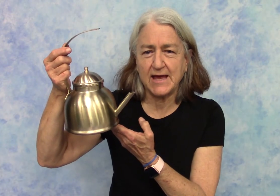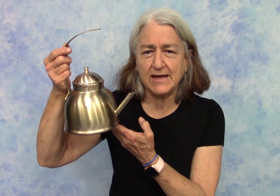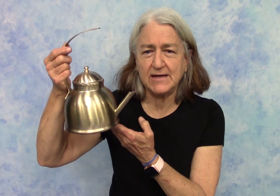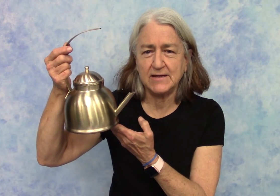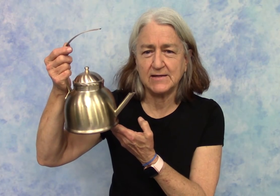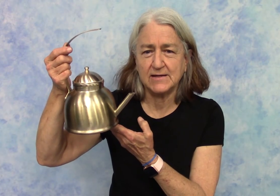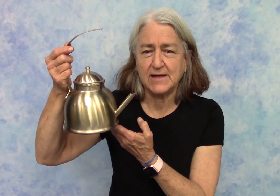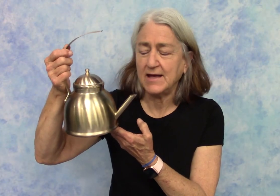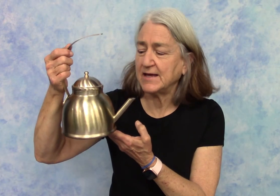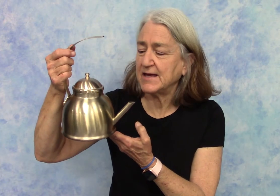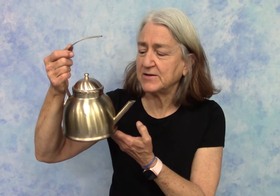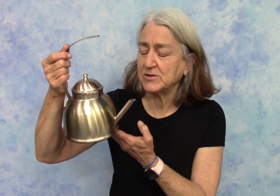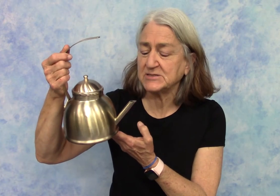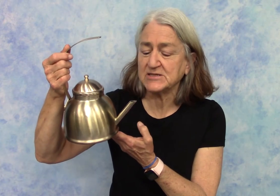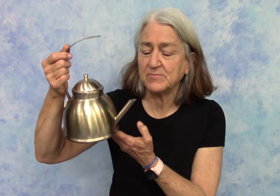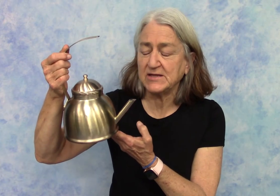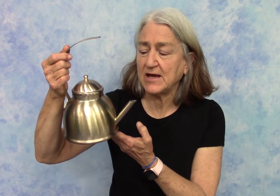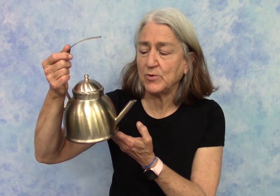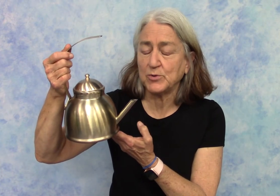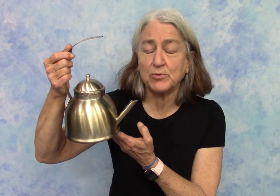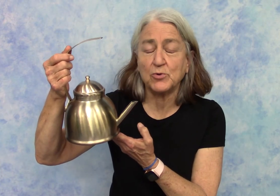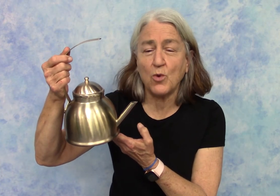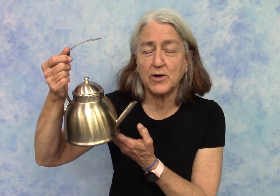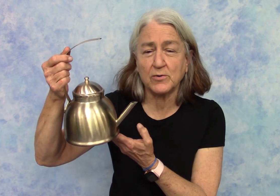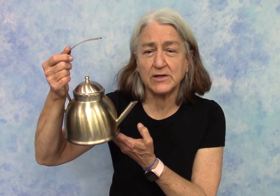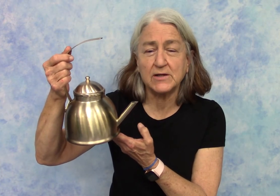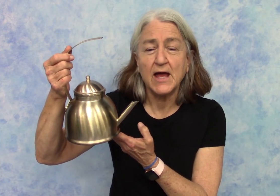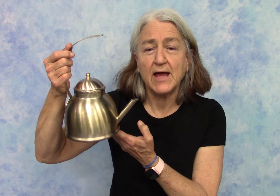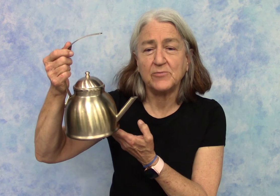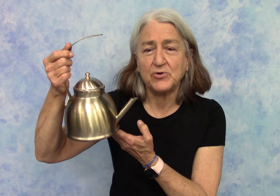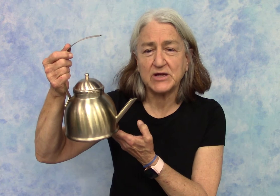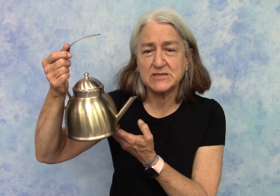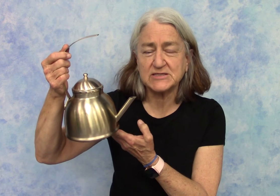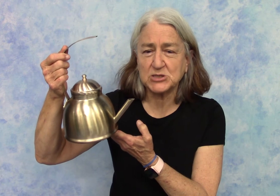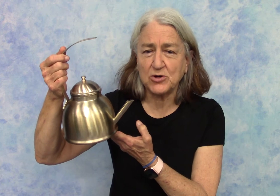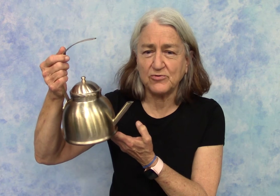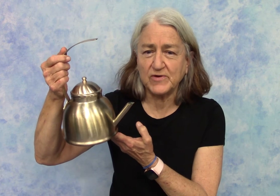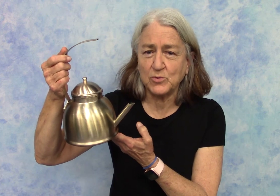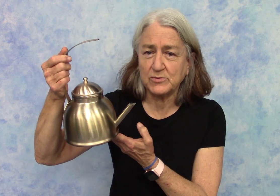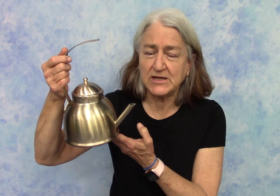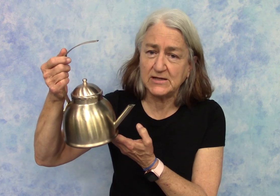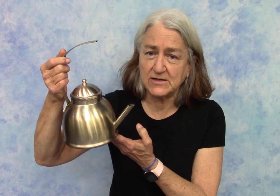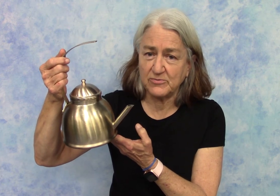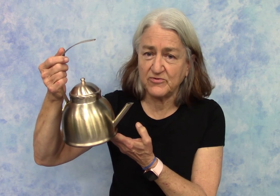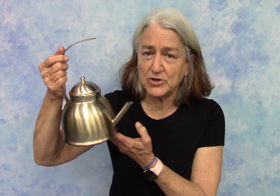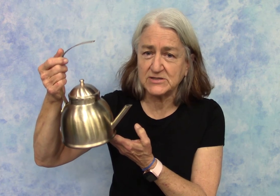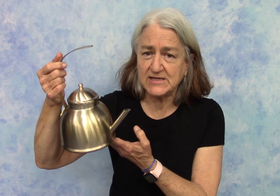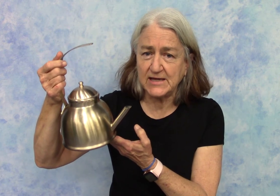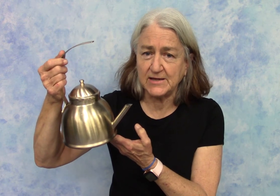A kettle is something we would put water in and put on the stove, and we would heat it up for our tea.